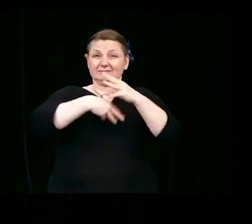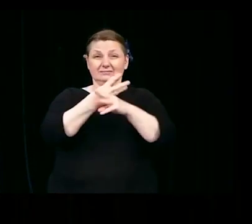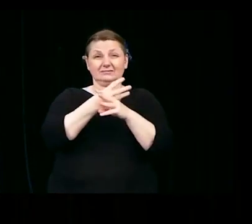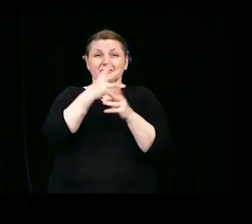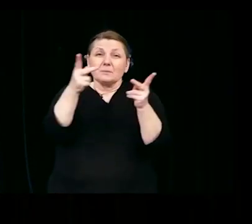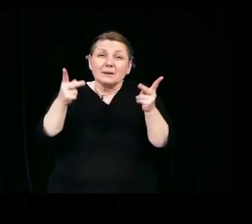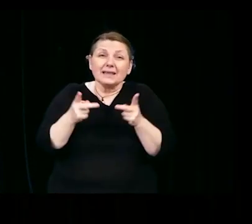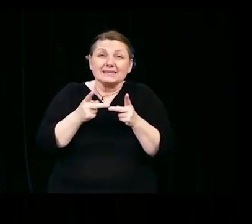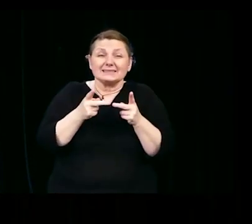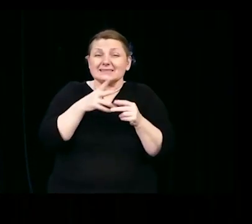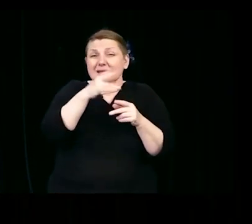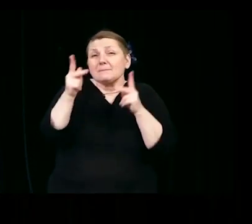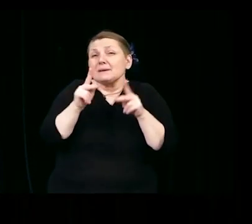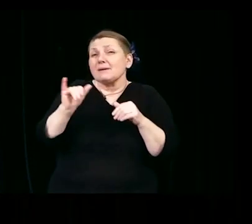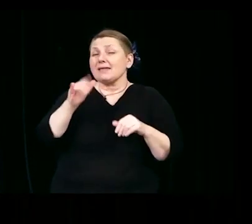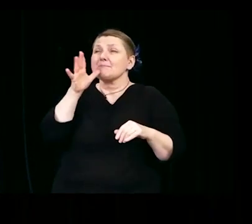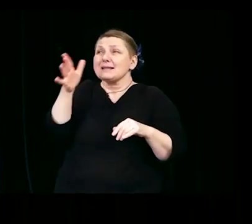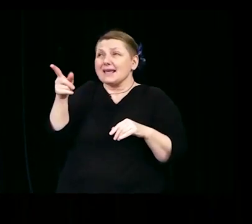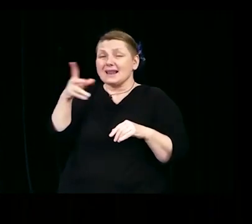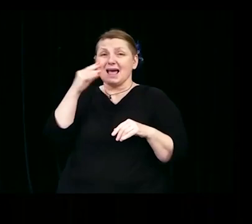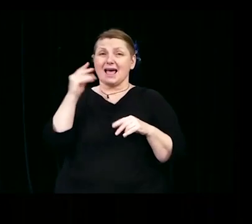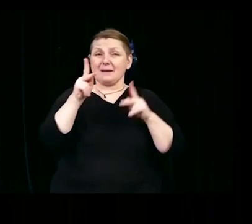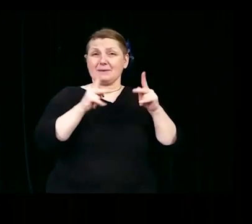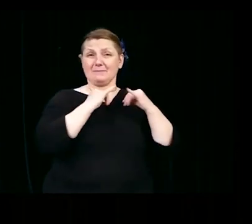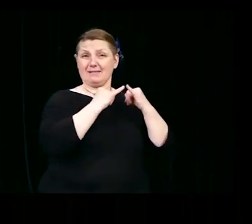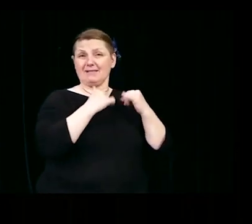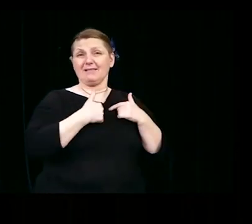and other children and I start in my own community.